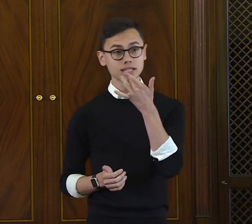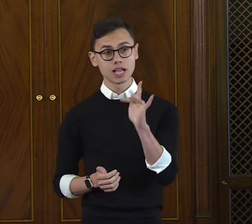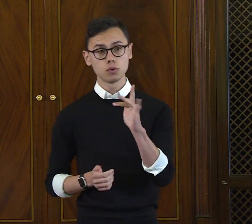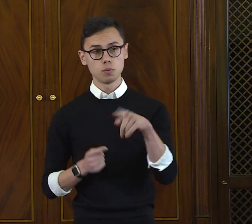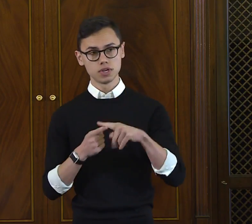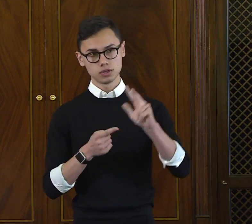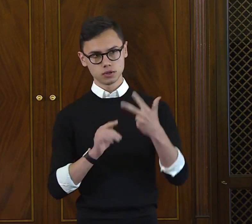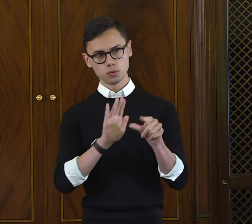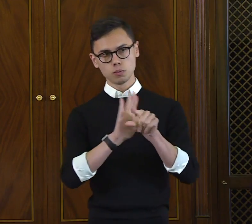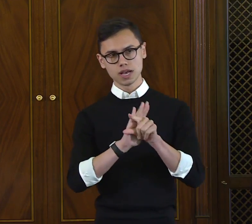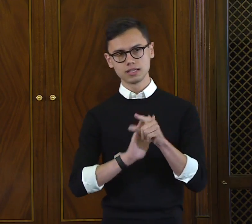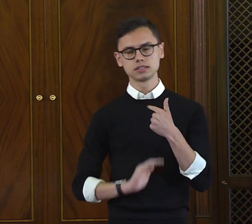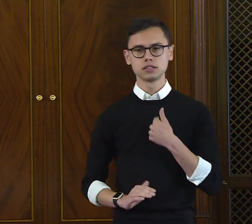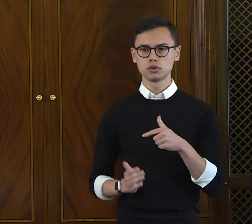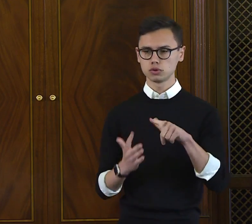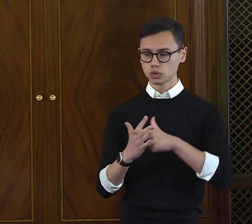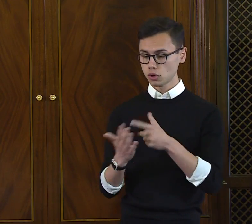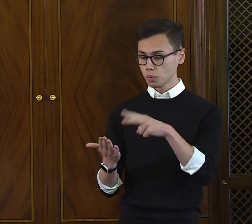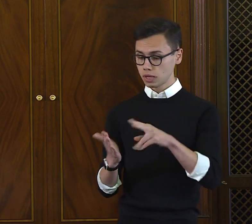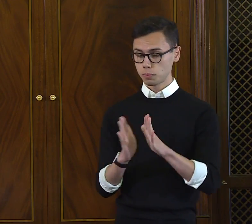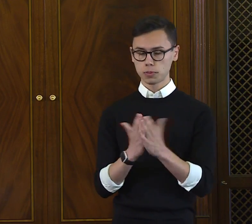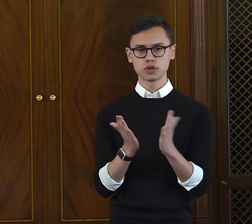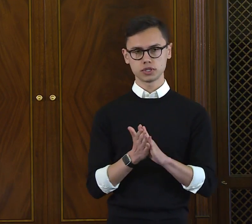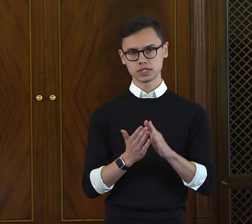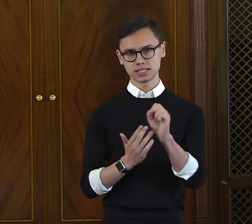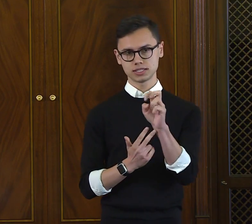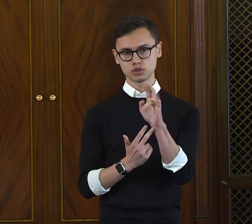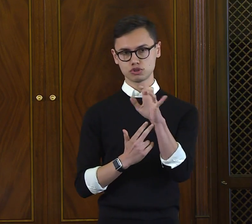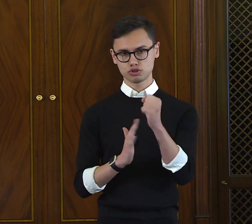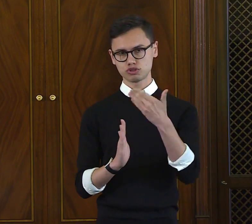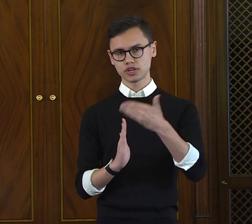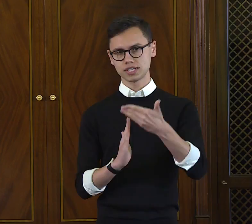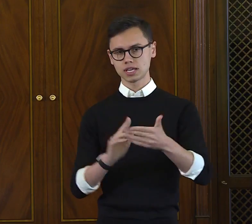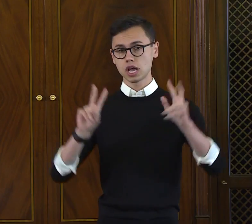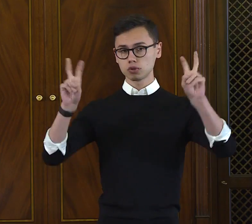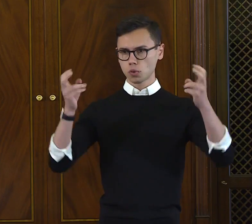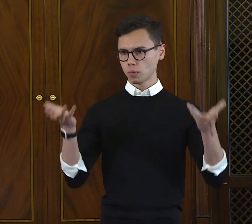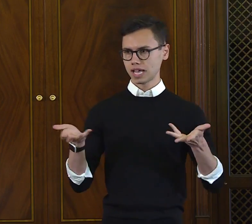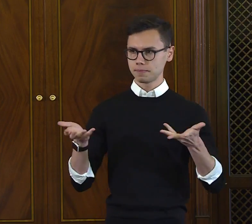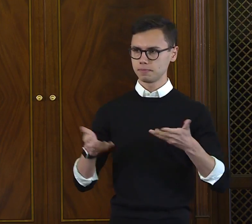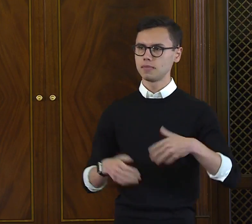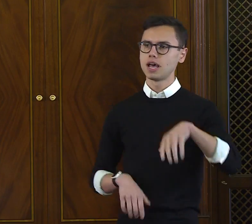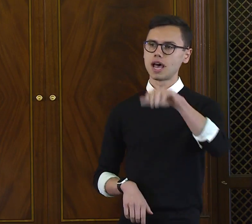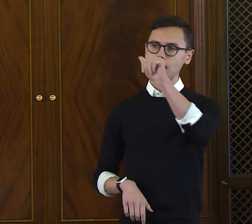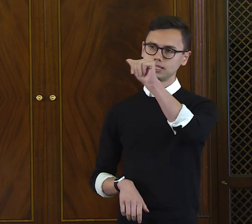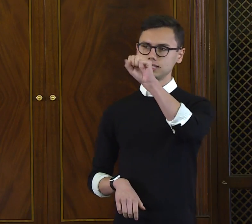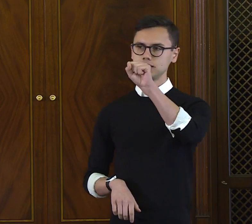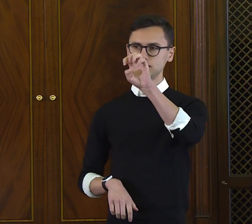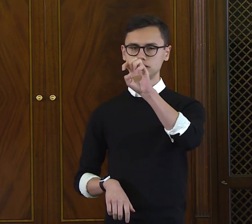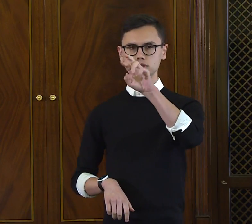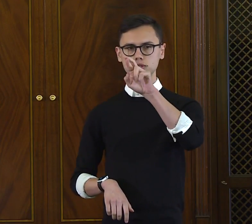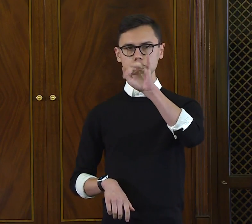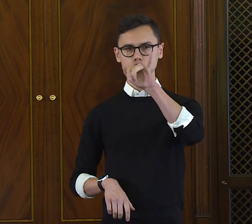and that organically. Fortunately, I discovered a book of children's stories called "A Series